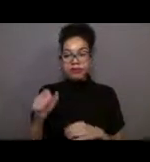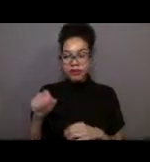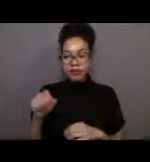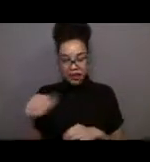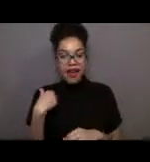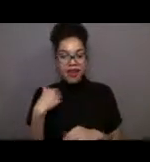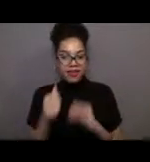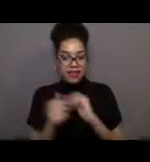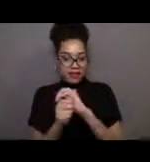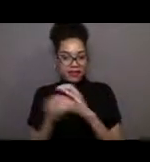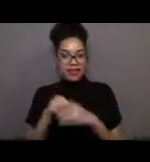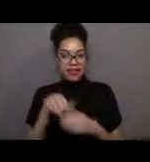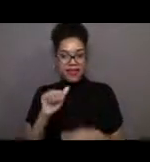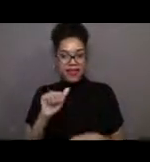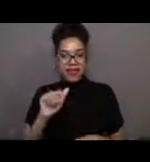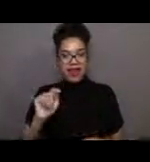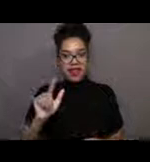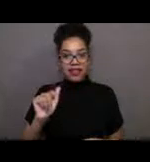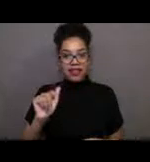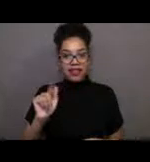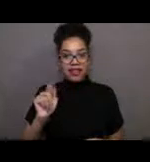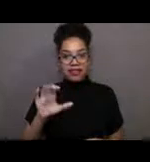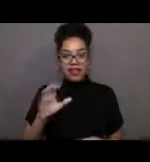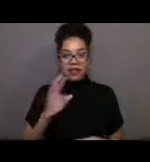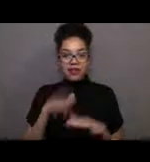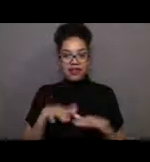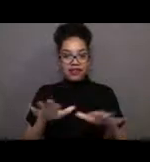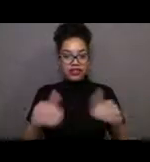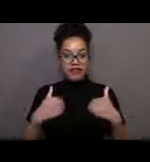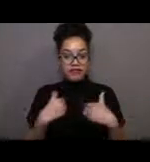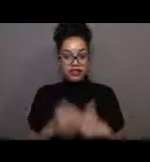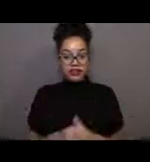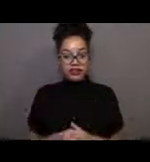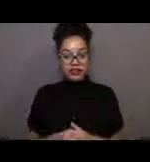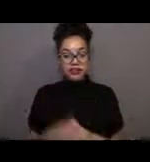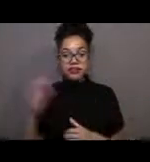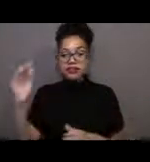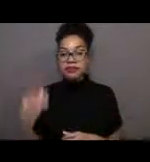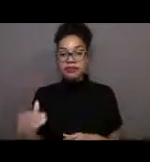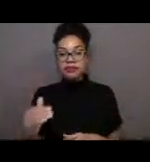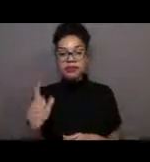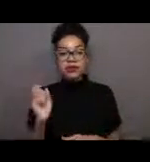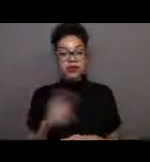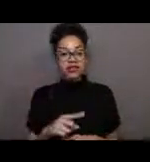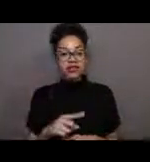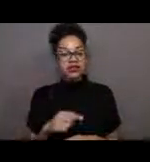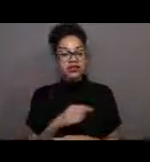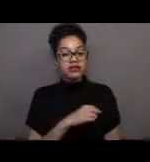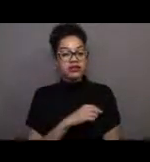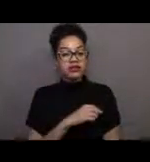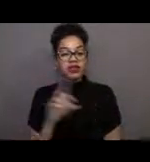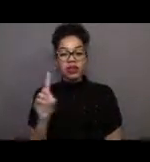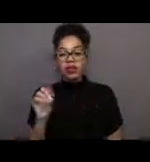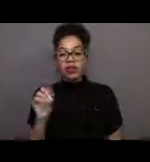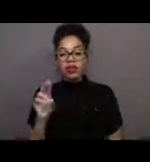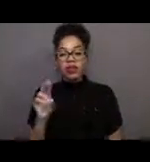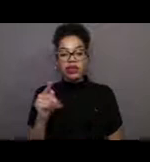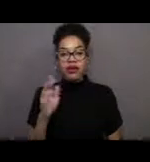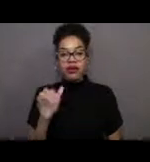just so you know that. Let's see, another great question I got was Dorothy would want to know, "Do they swim all at one time